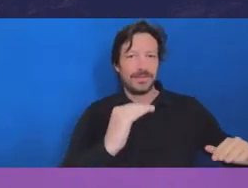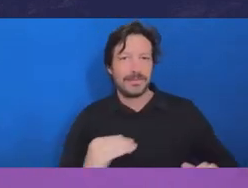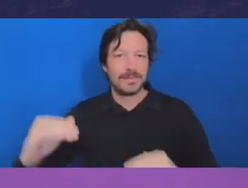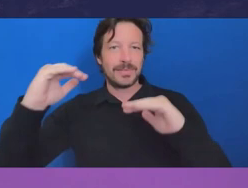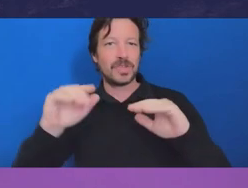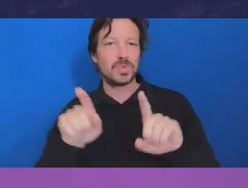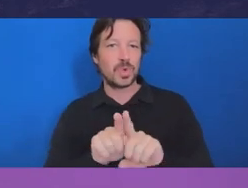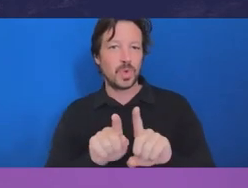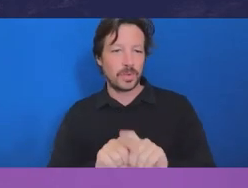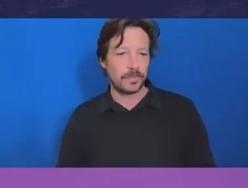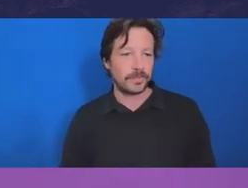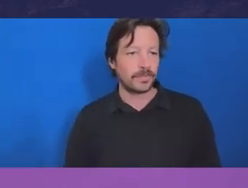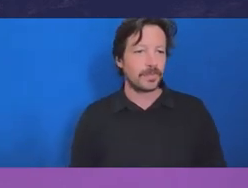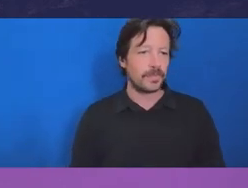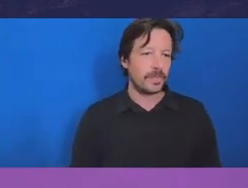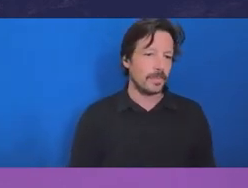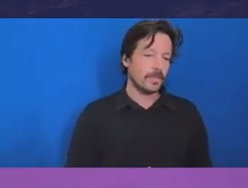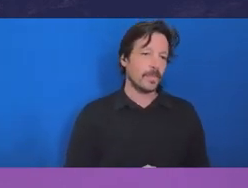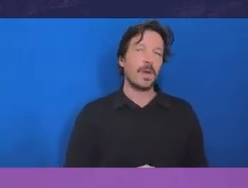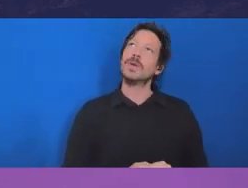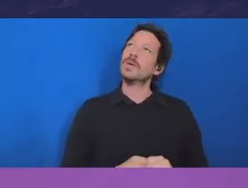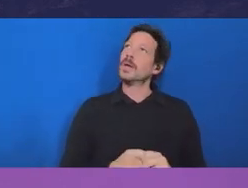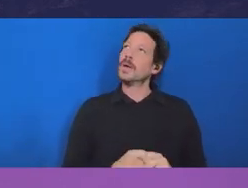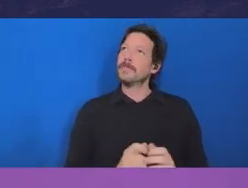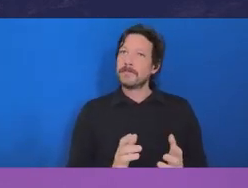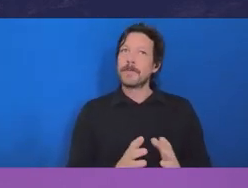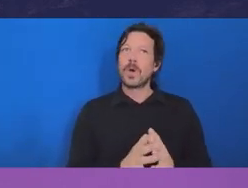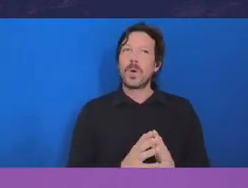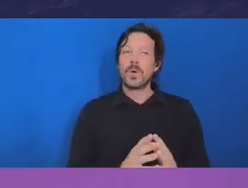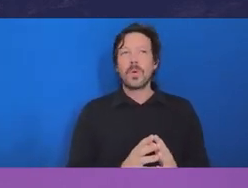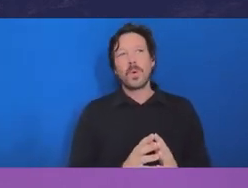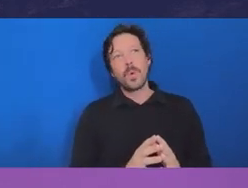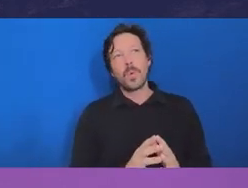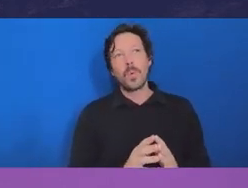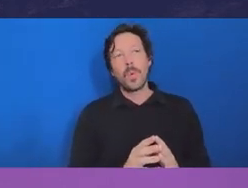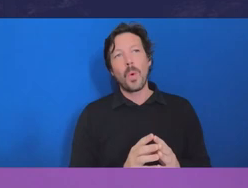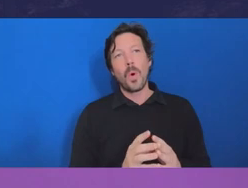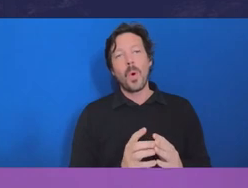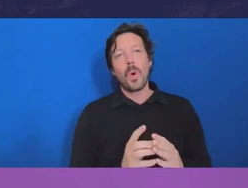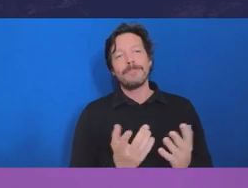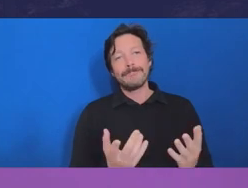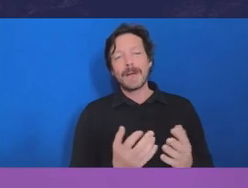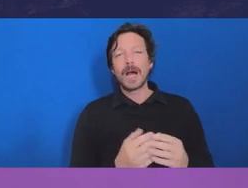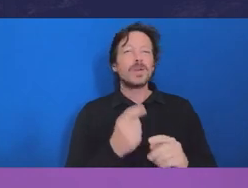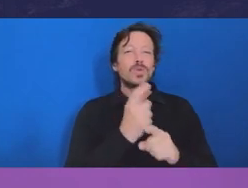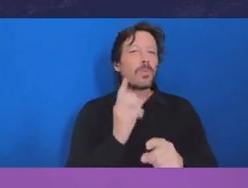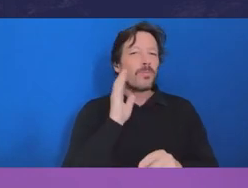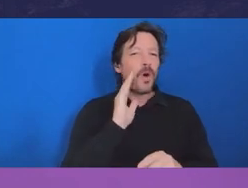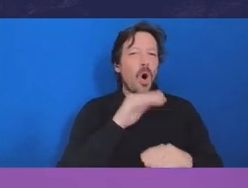militate against that? Probably we've spoken about tone at the top and, you know, the leadership is so important.